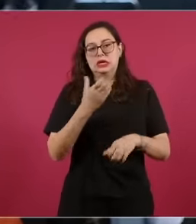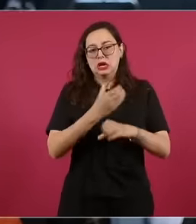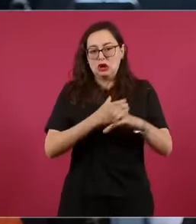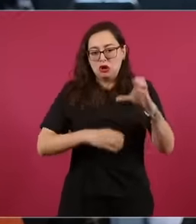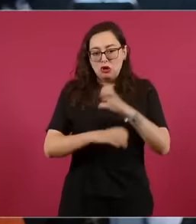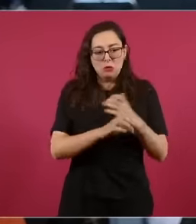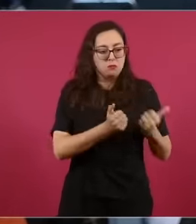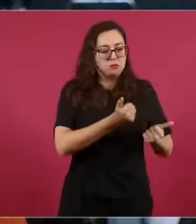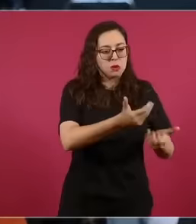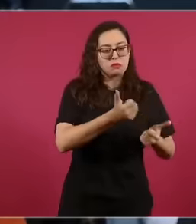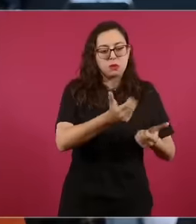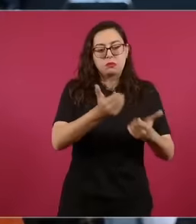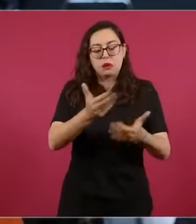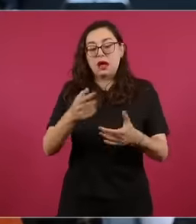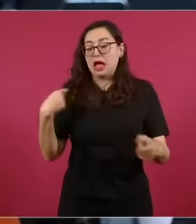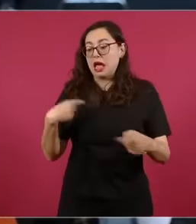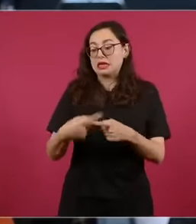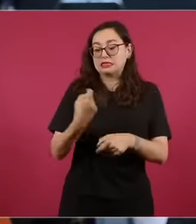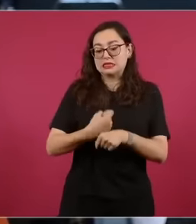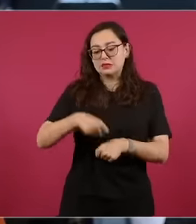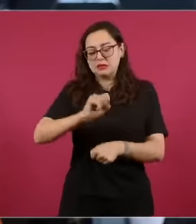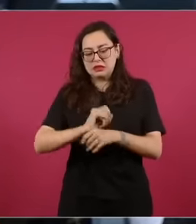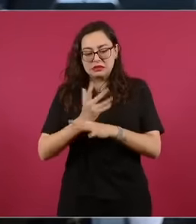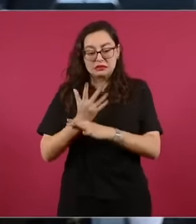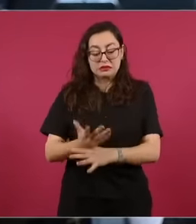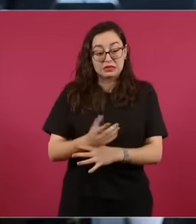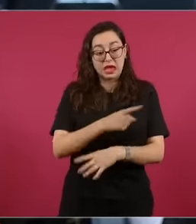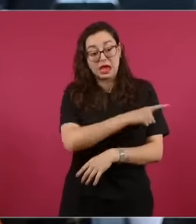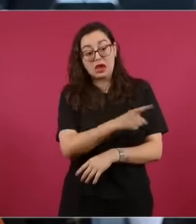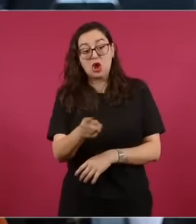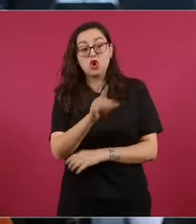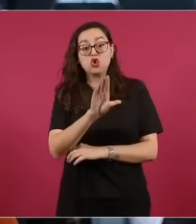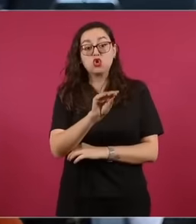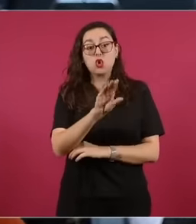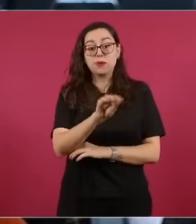platforms released a study that says that 95 percent of those workers do not want benefits